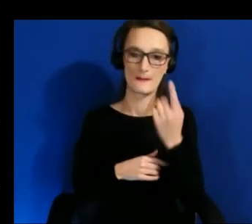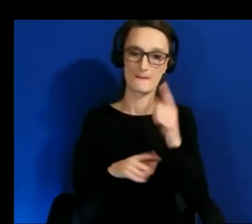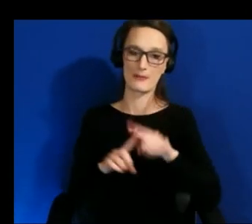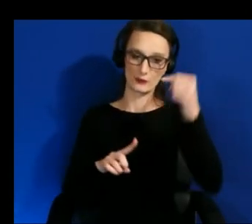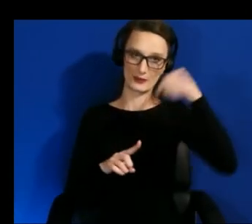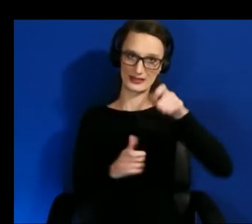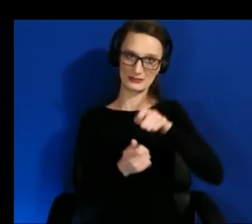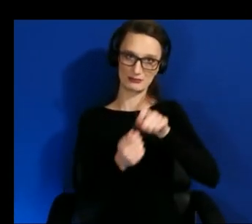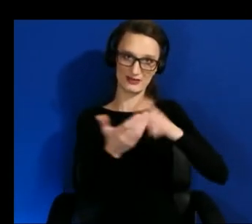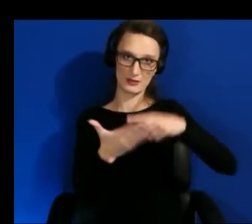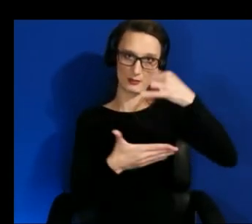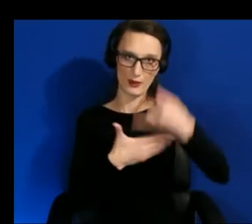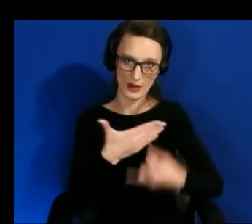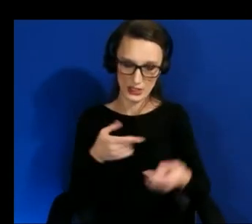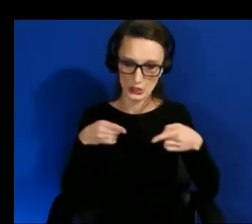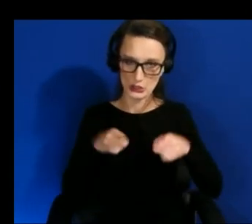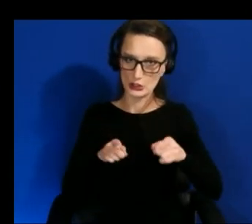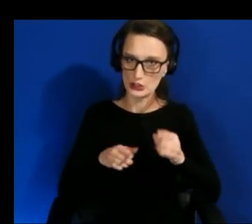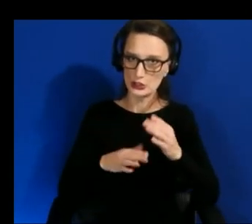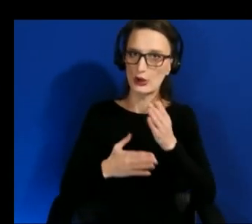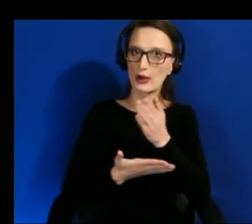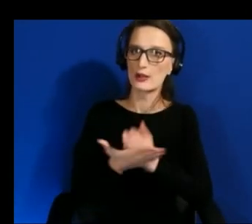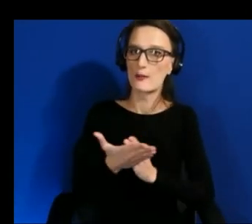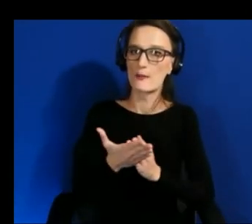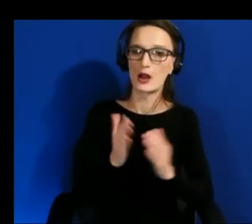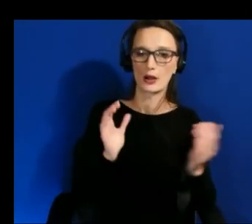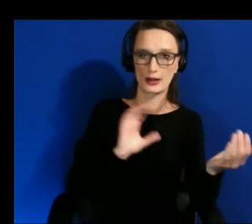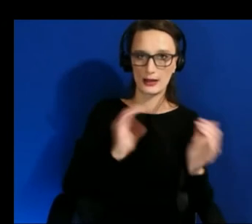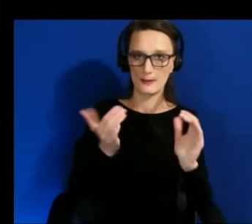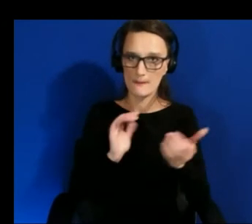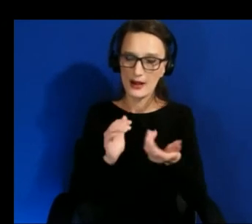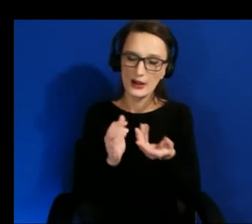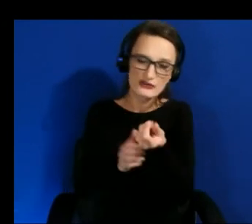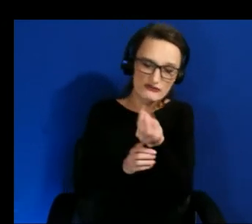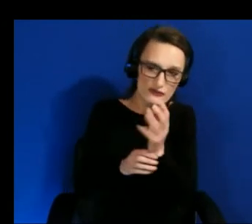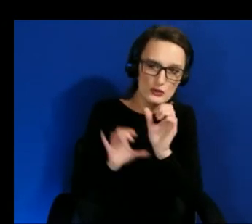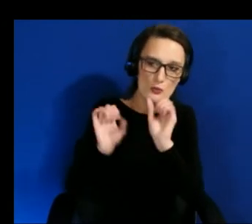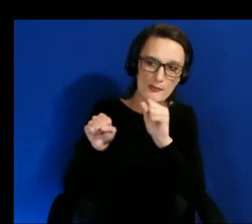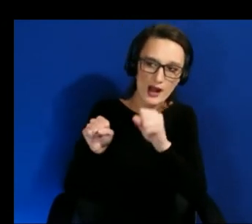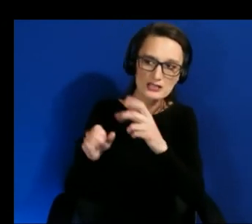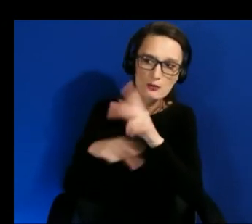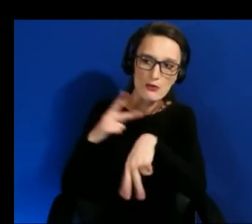a few possible prototypes for just making the base level of these ar applications more accessible